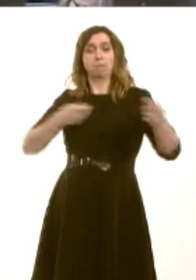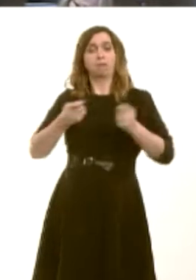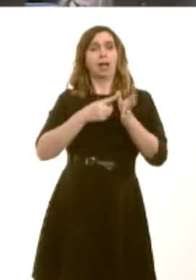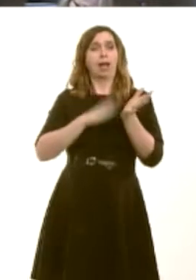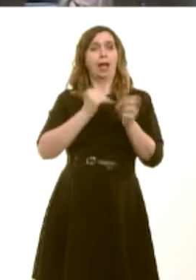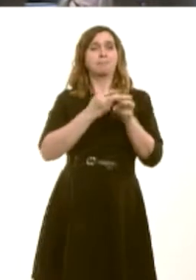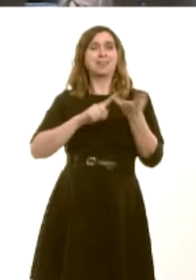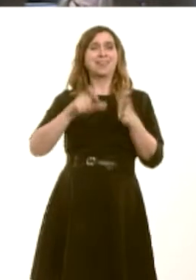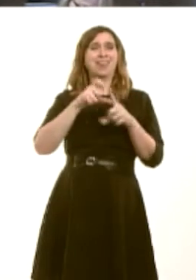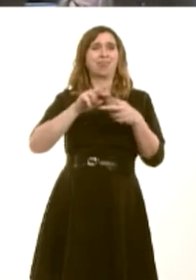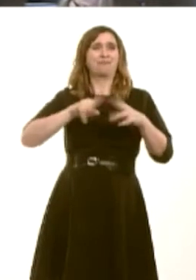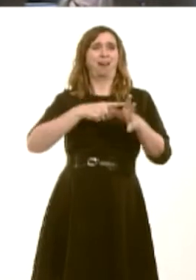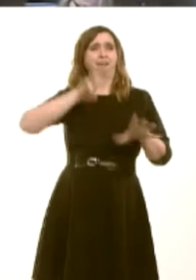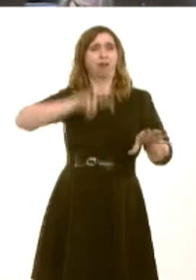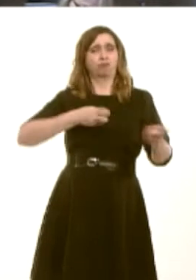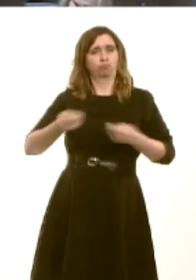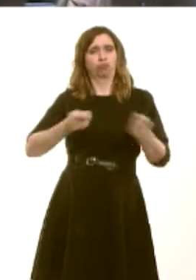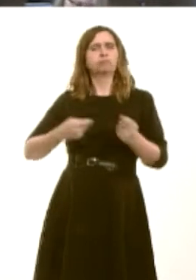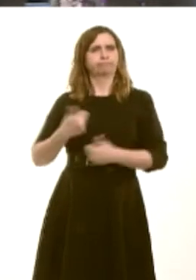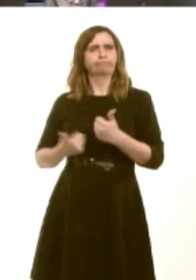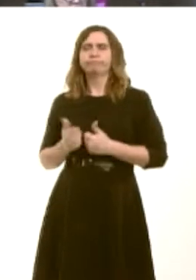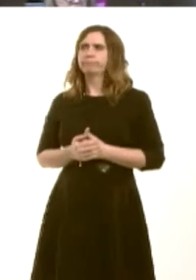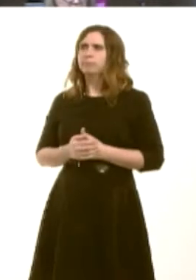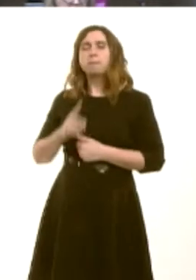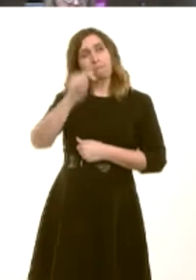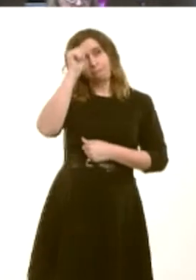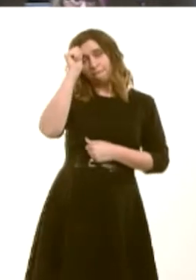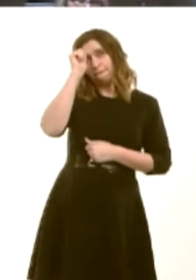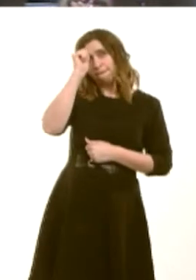Lynne Neagle: First Minister, I know that you're aware of my opposition to charging